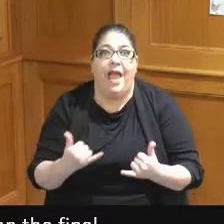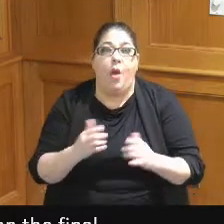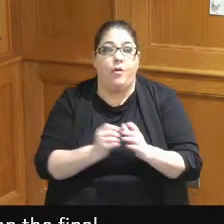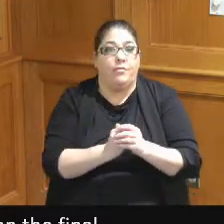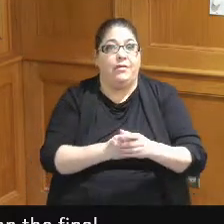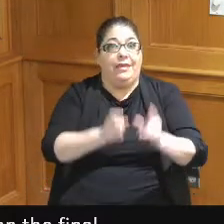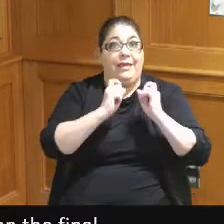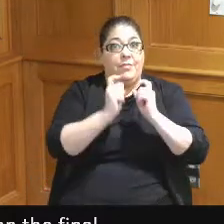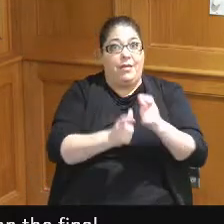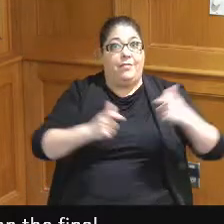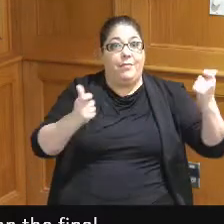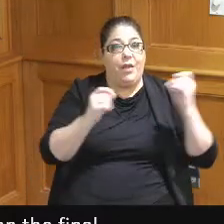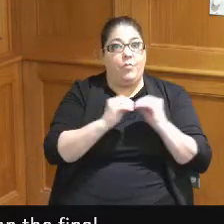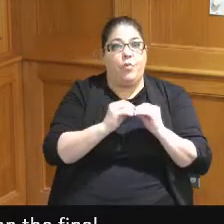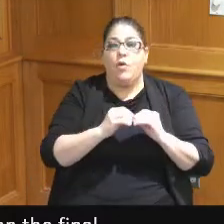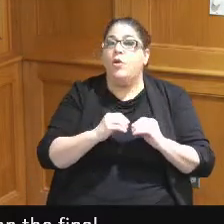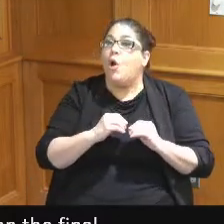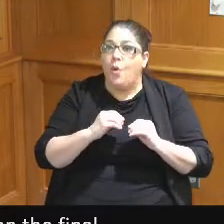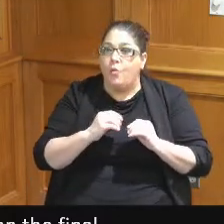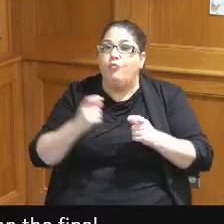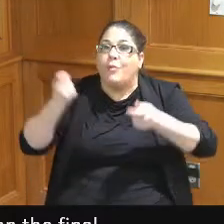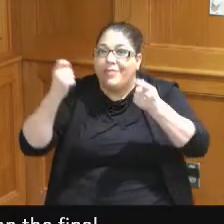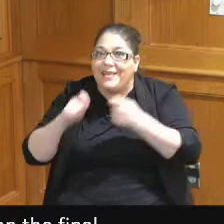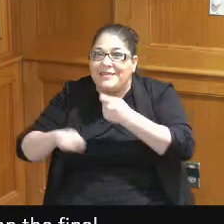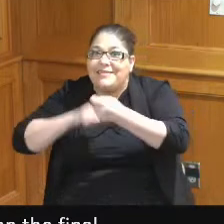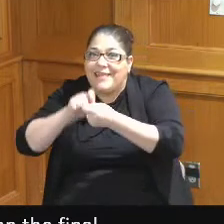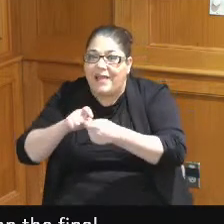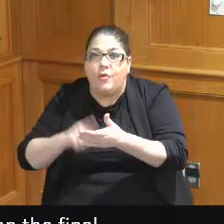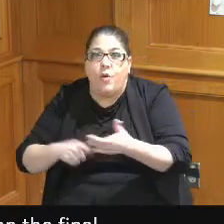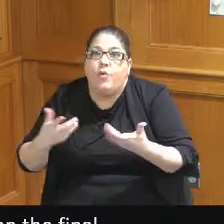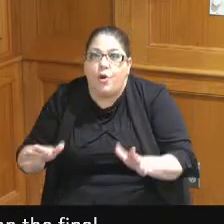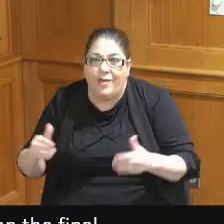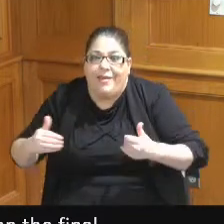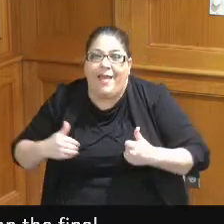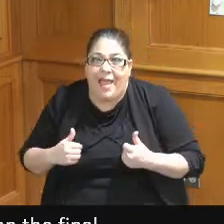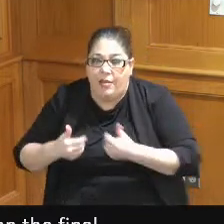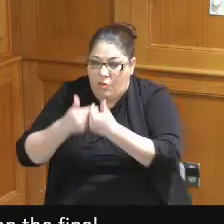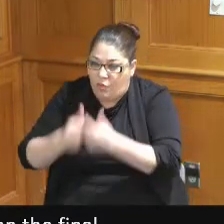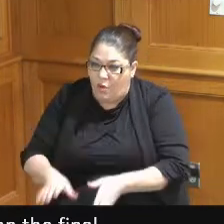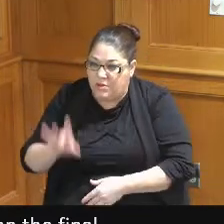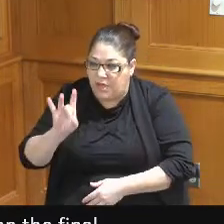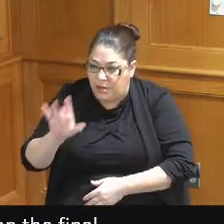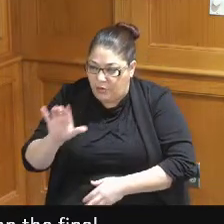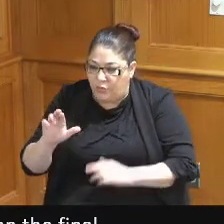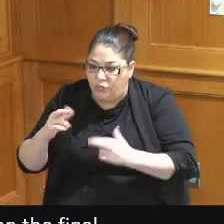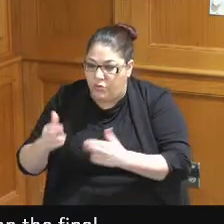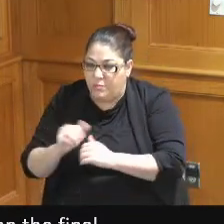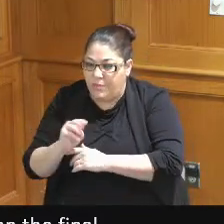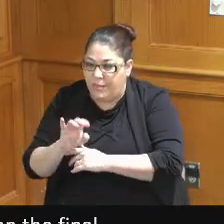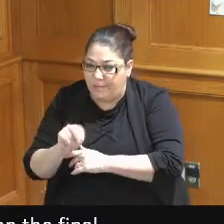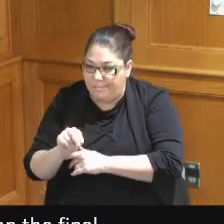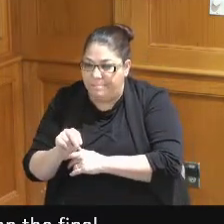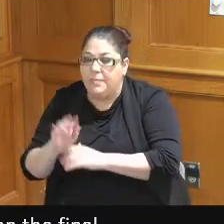and bigger conventions we're replacing what we lost we lost 800 we coming back with 800.